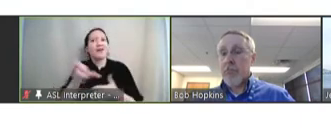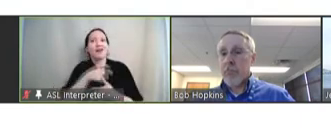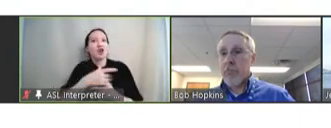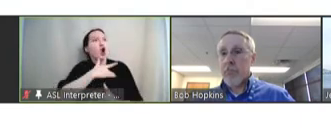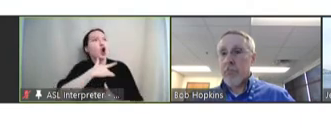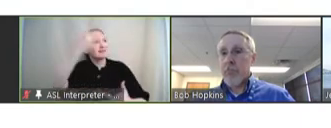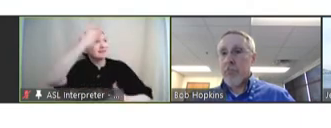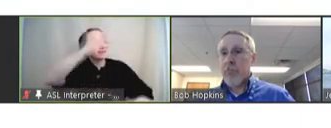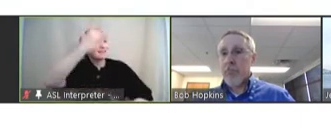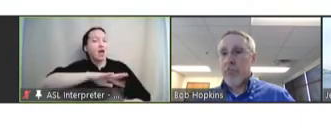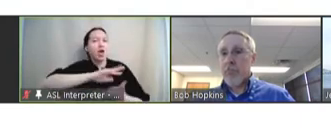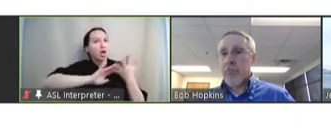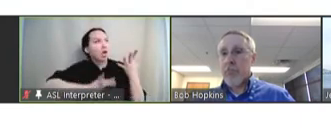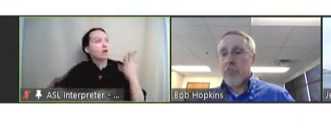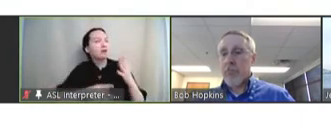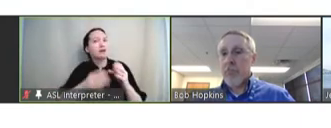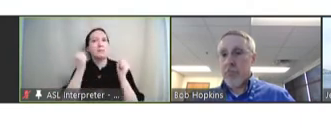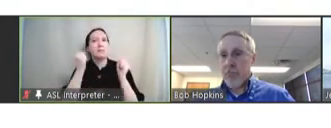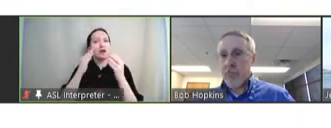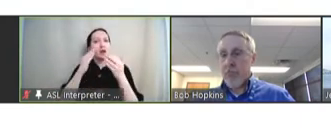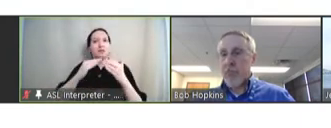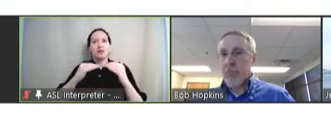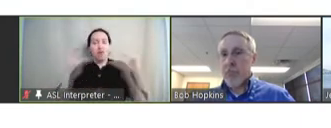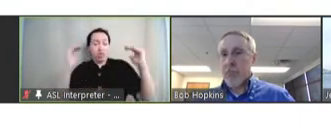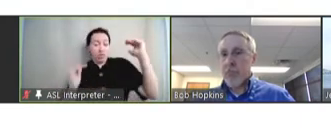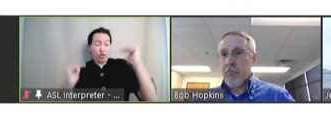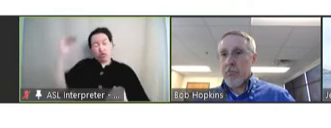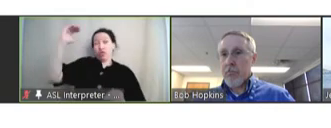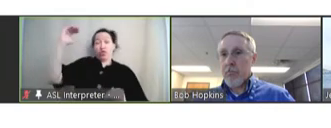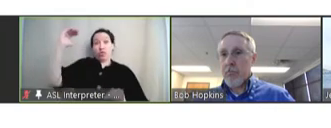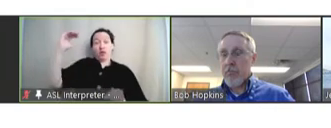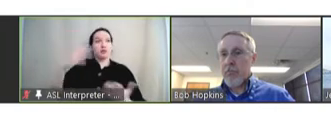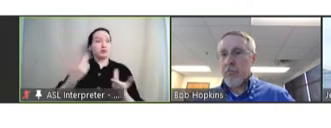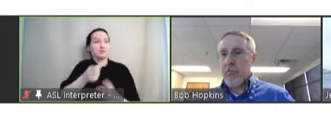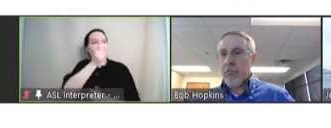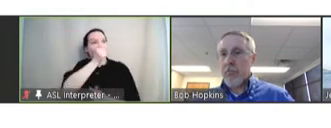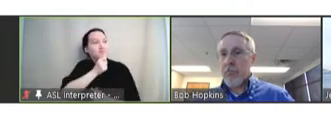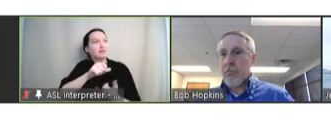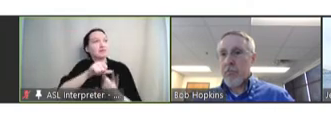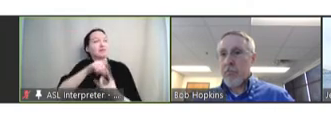We've got so many disparities, and so much suffering related to social determines of health,